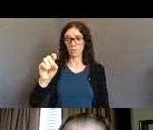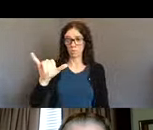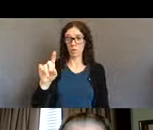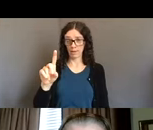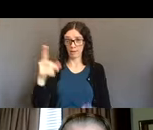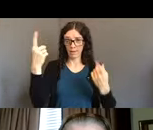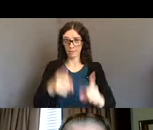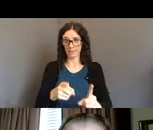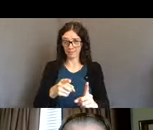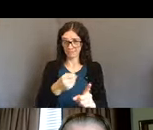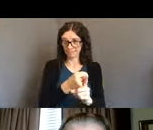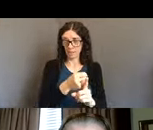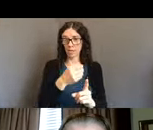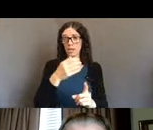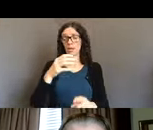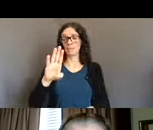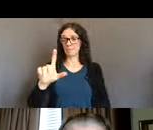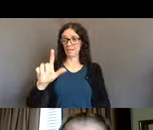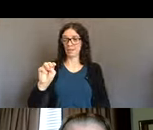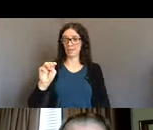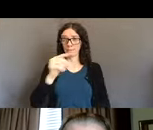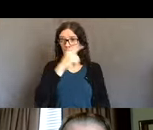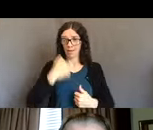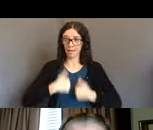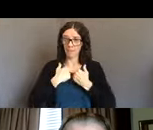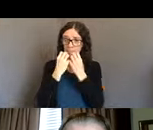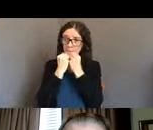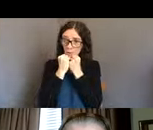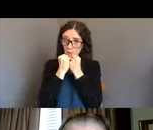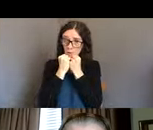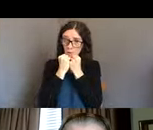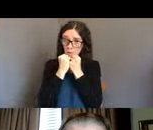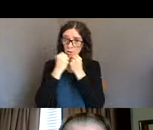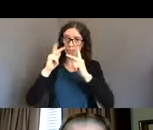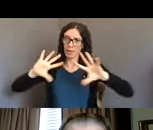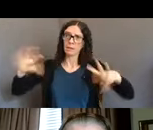looking at, how communities of color are also impacted.